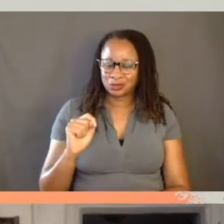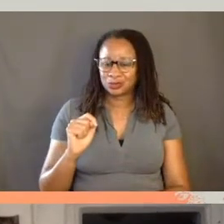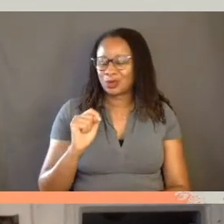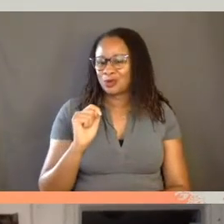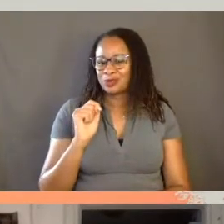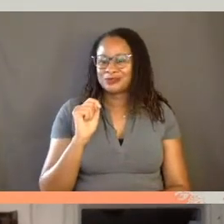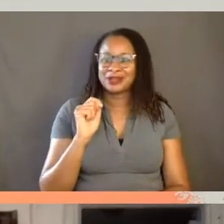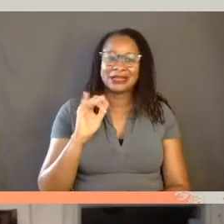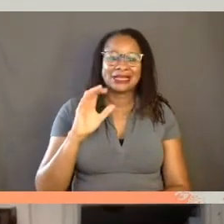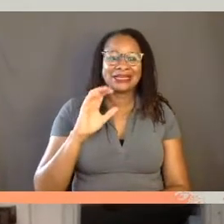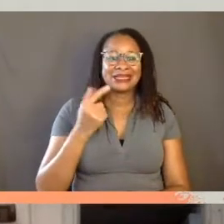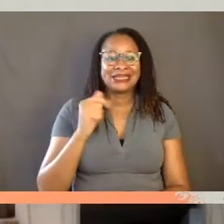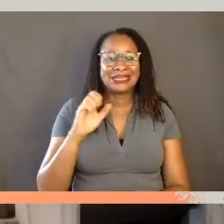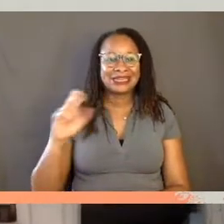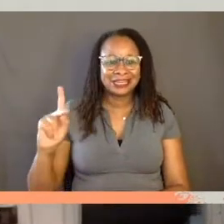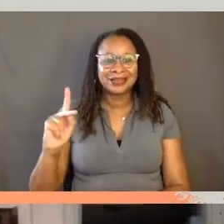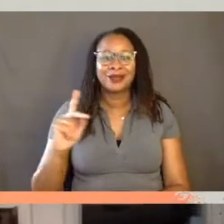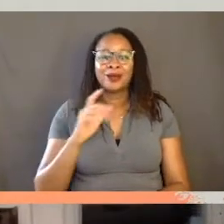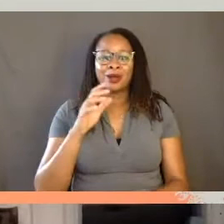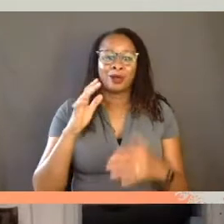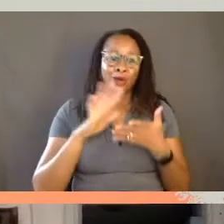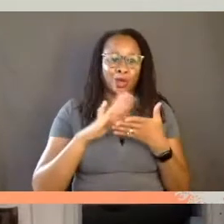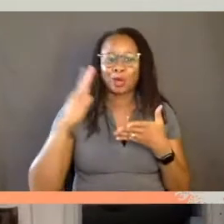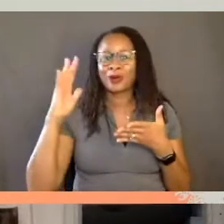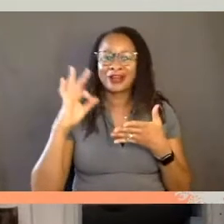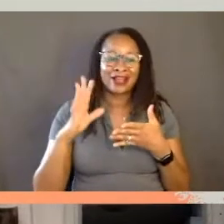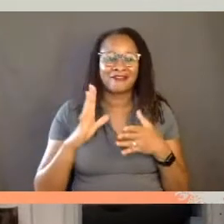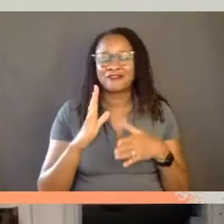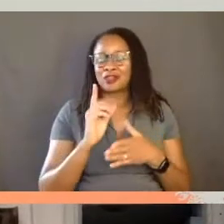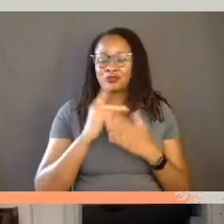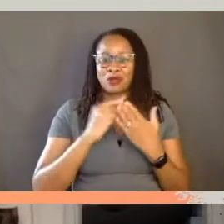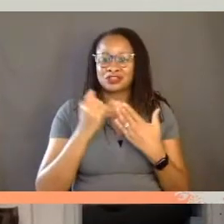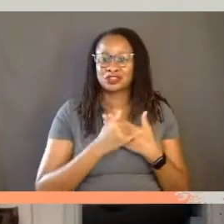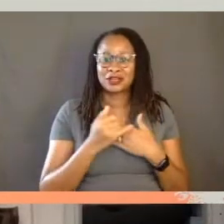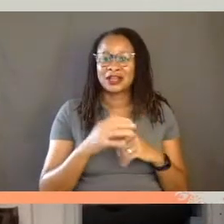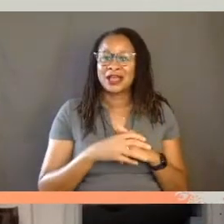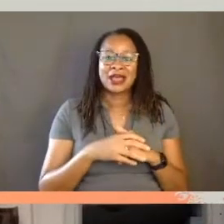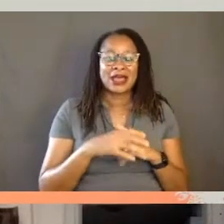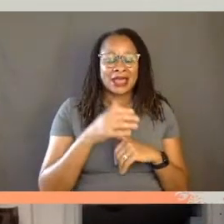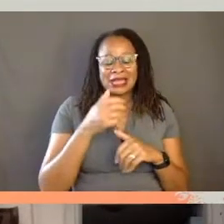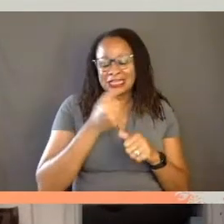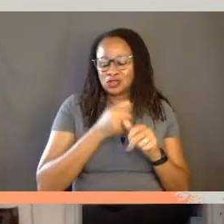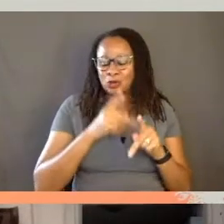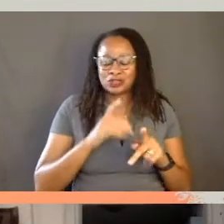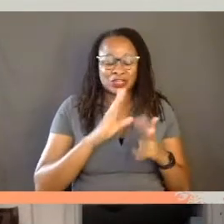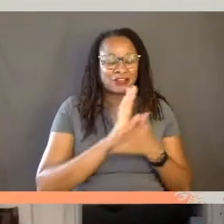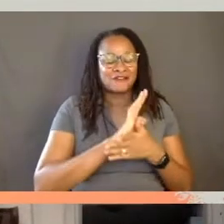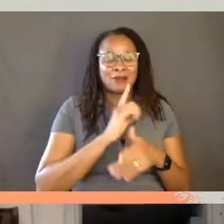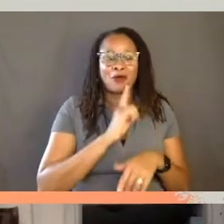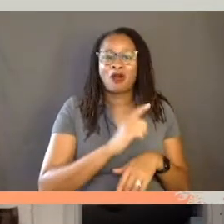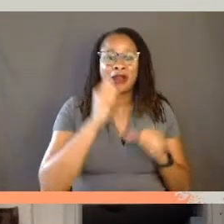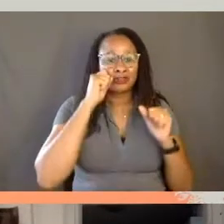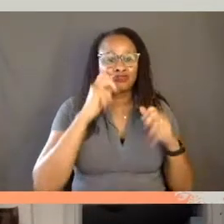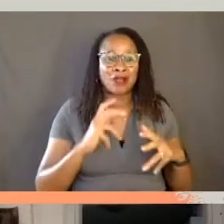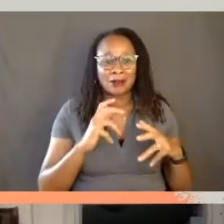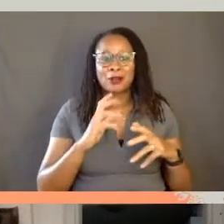for me is that each of the people in the film are themselves incredible trans cultural producers. And so trying to draw connections